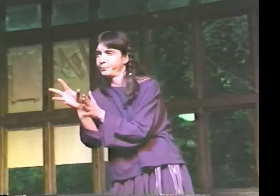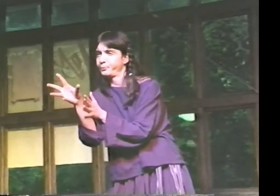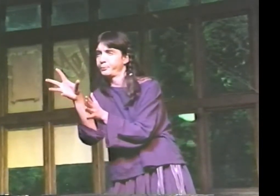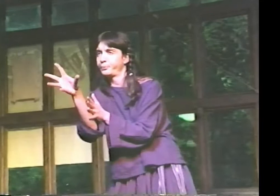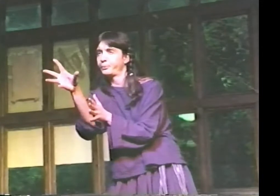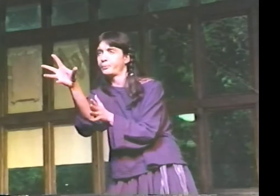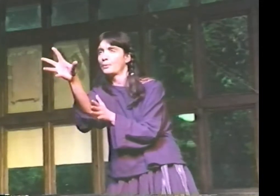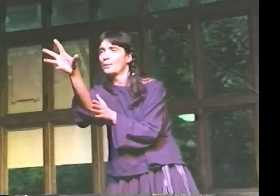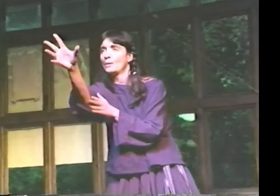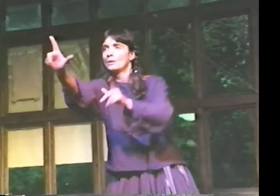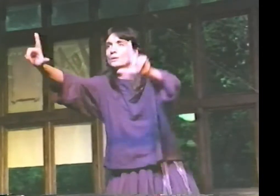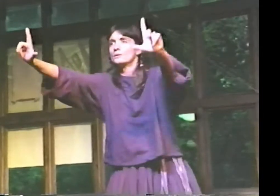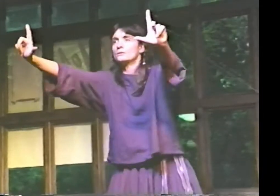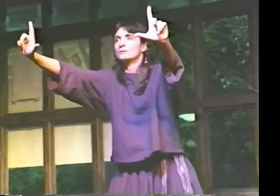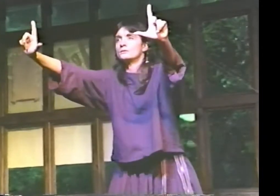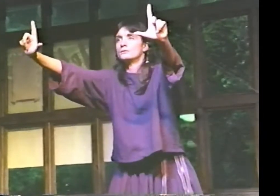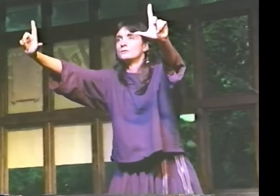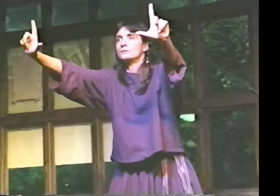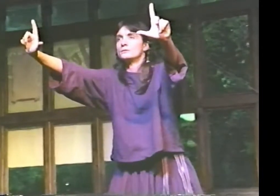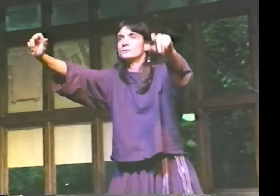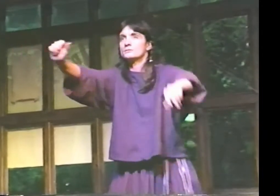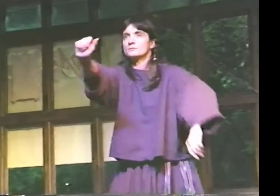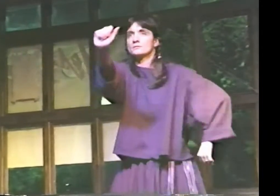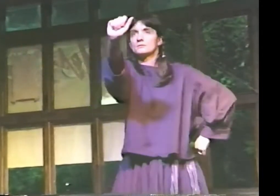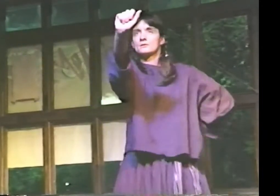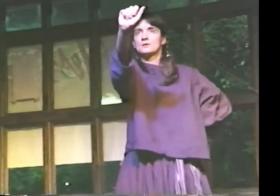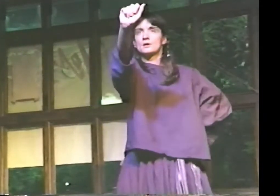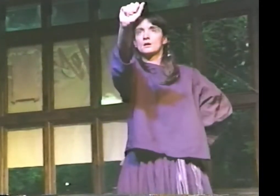AND ON THE SCREEN...